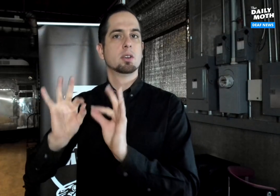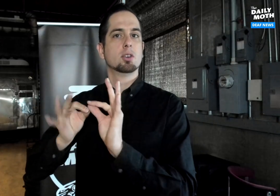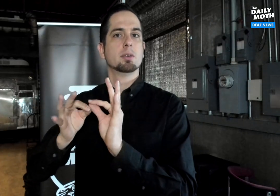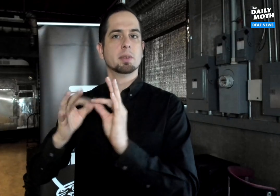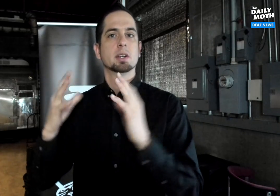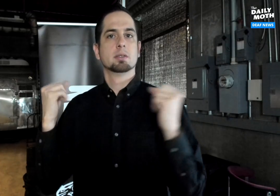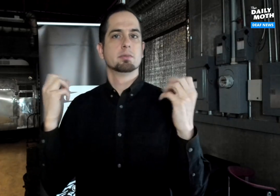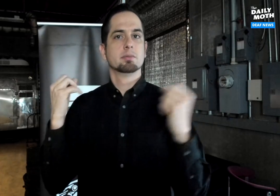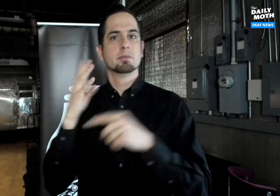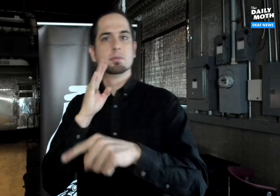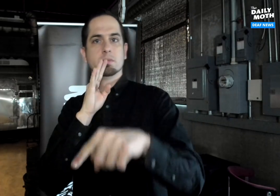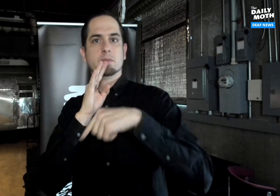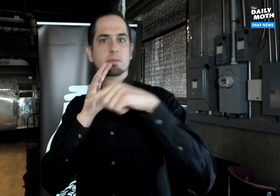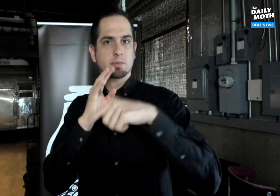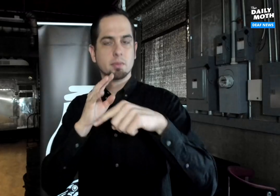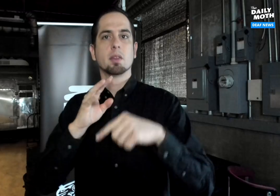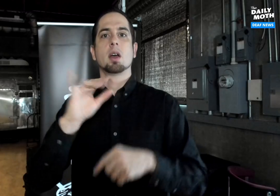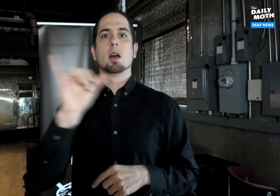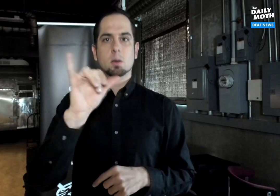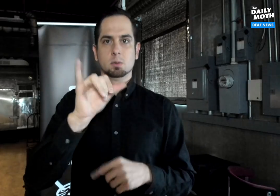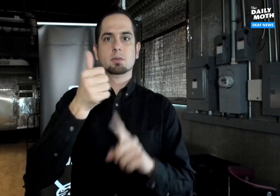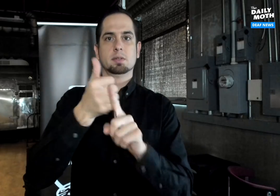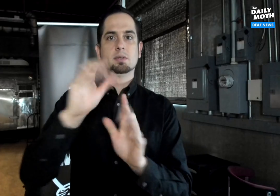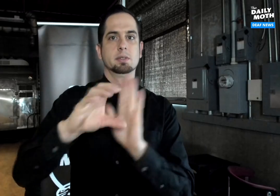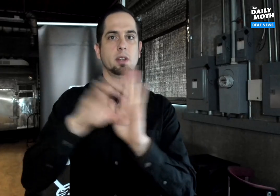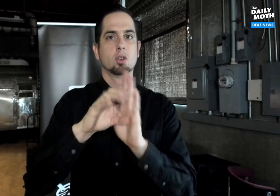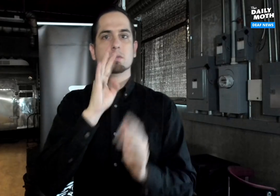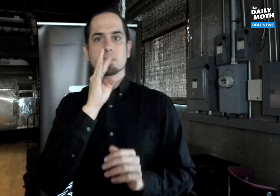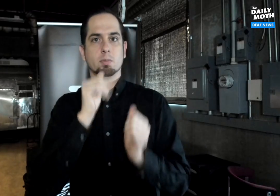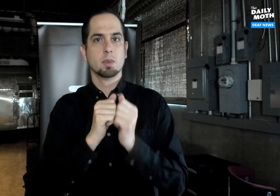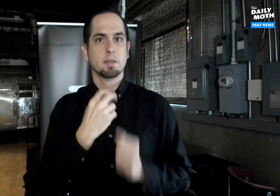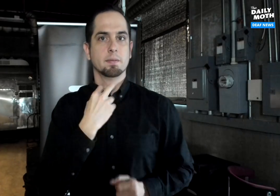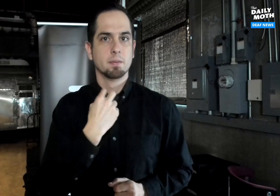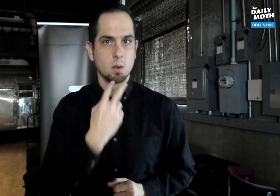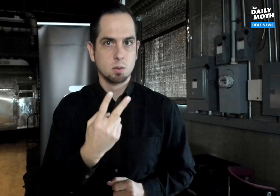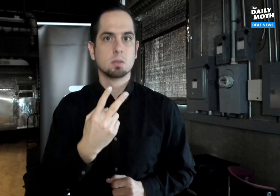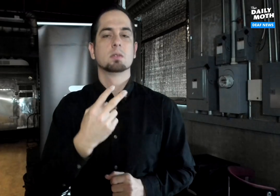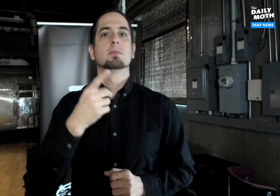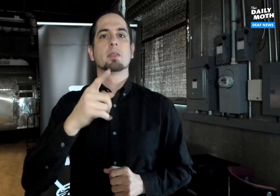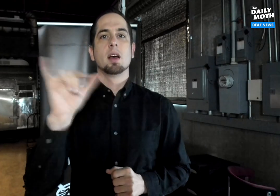(Video Relay Interpreter) as a communication tool. Also, your character used her voice to communicate